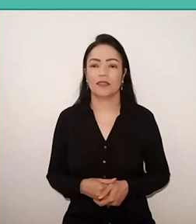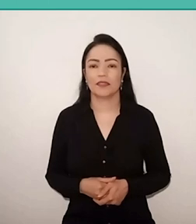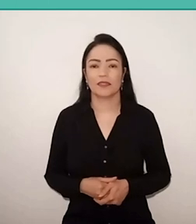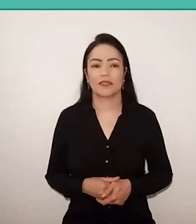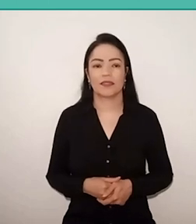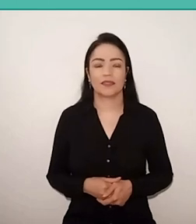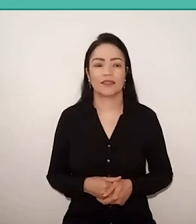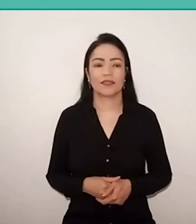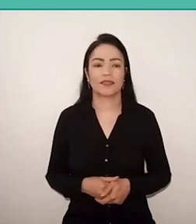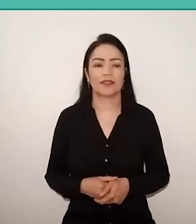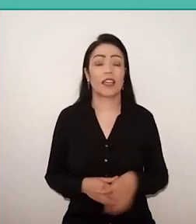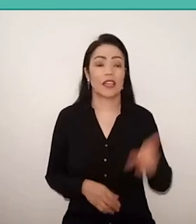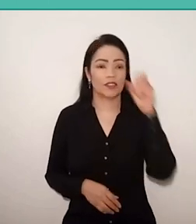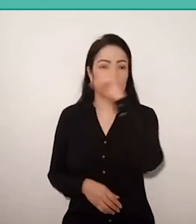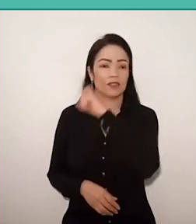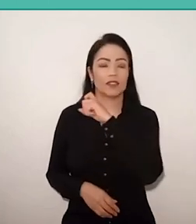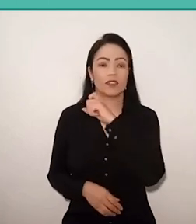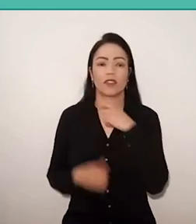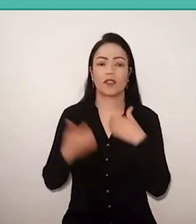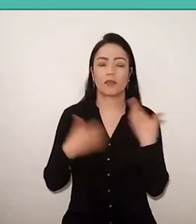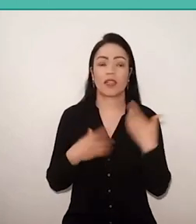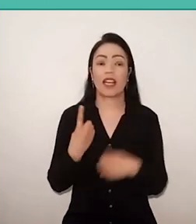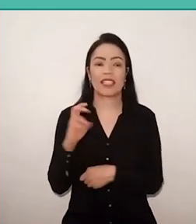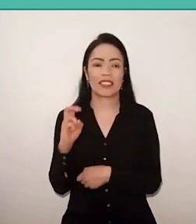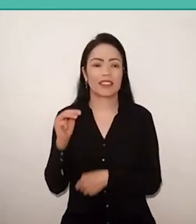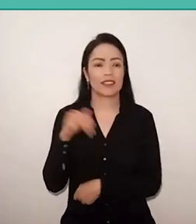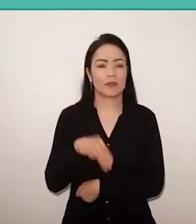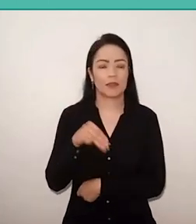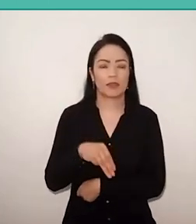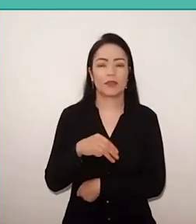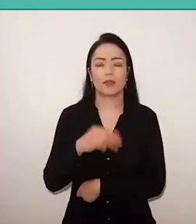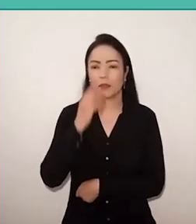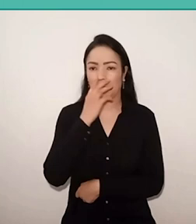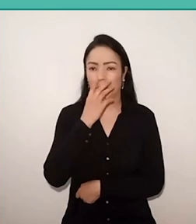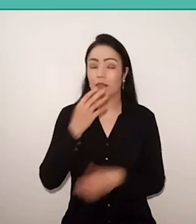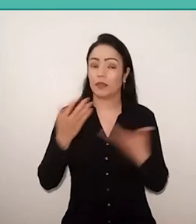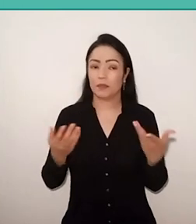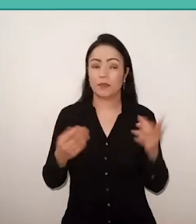The difficulty too to speak in 15 minutes, 10, 15 minutes about Paulo Freire is wealth and diversification of your thinking.